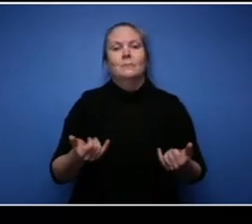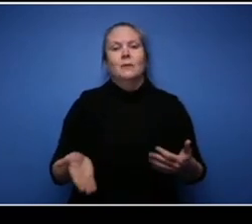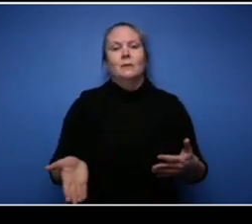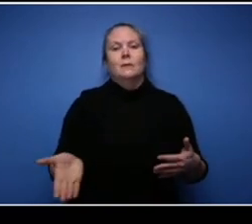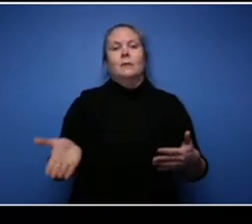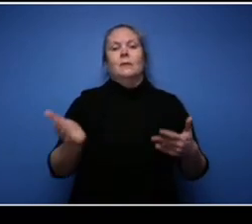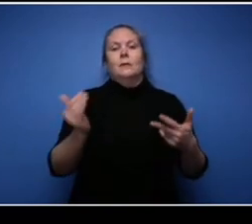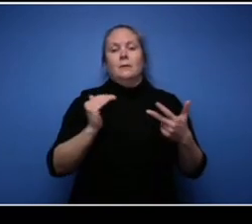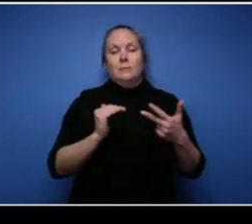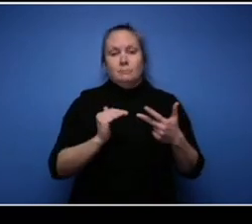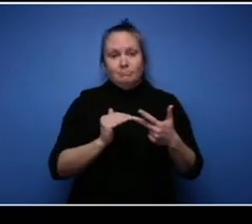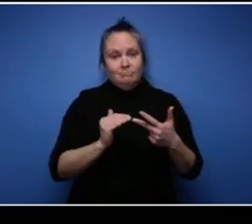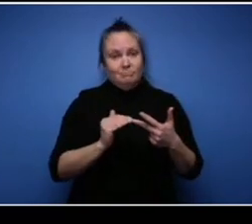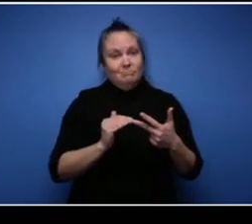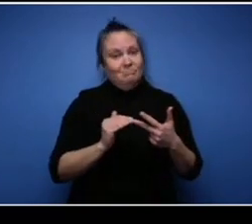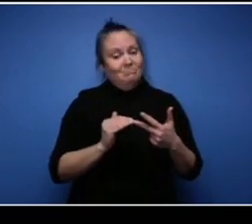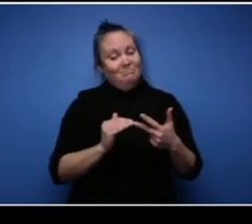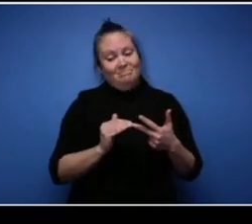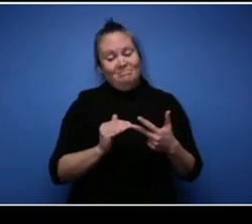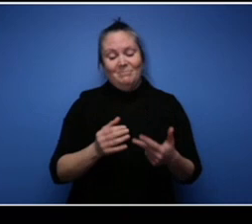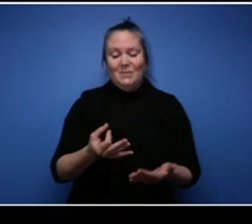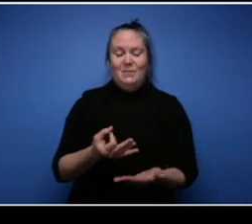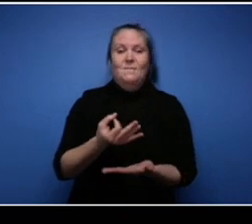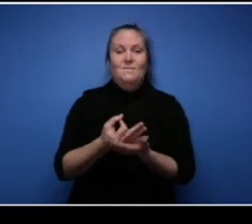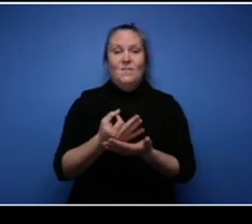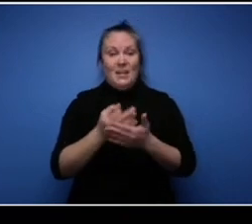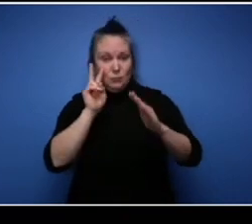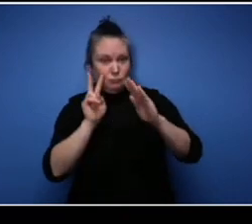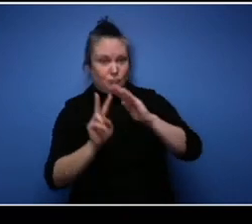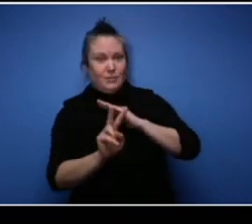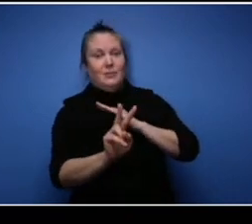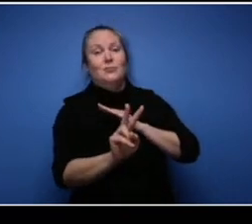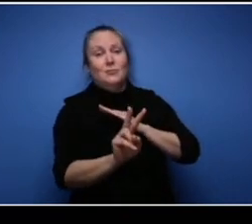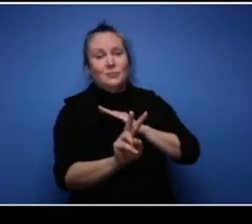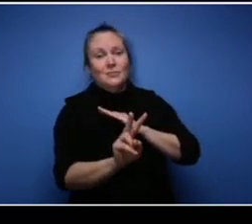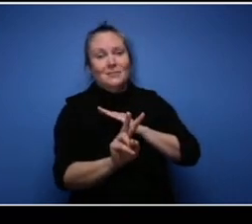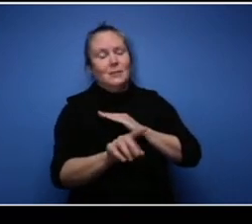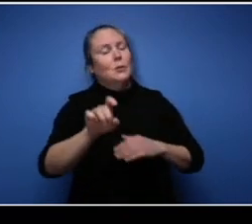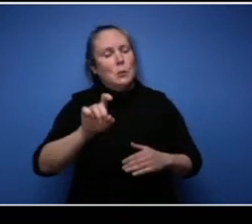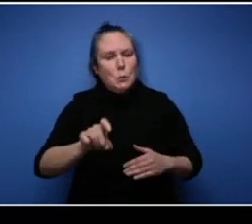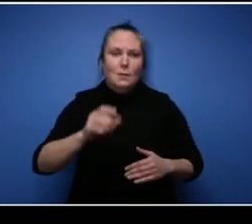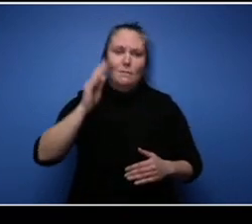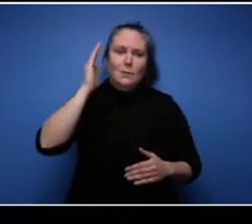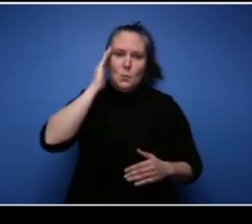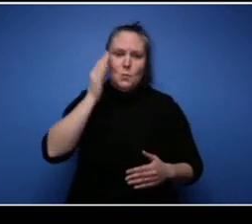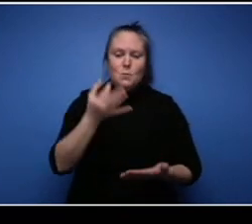good old financial projections, you got to get the good old financial projections but